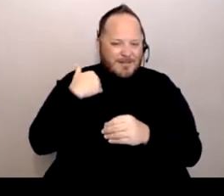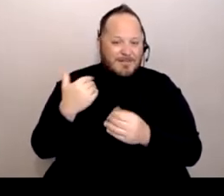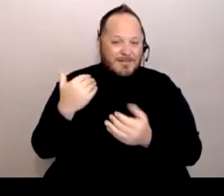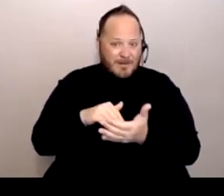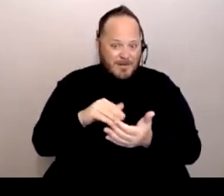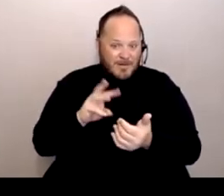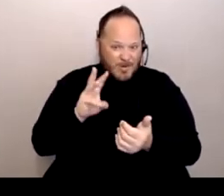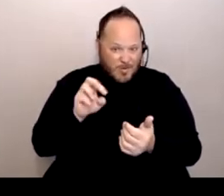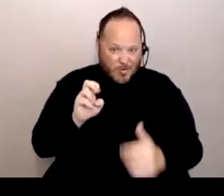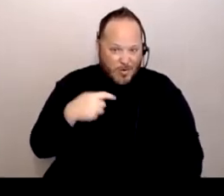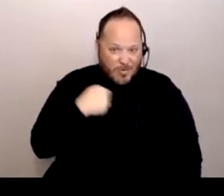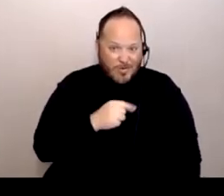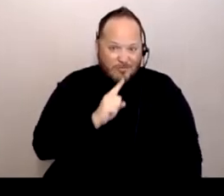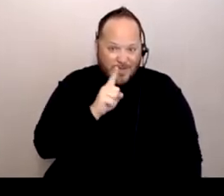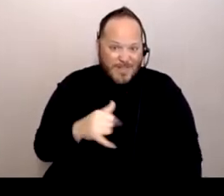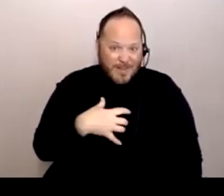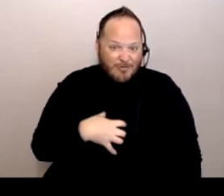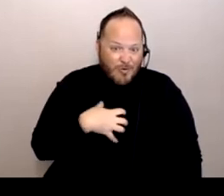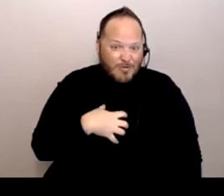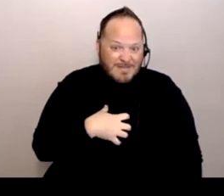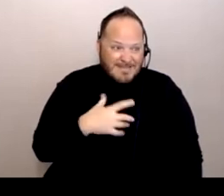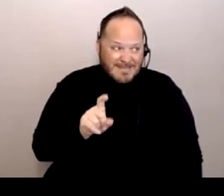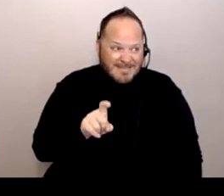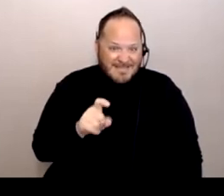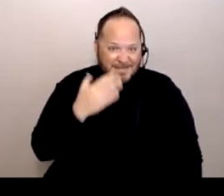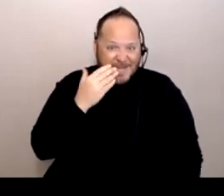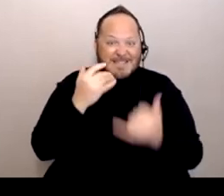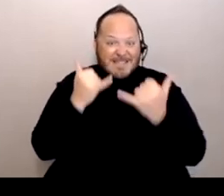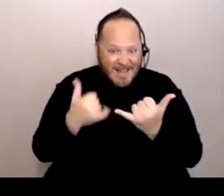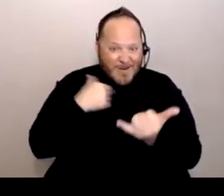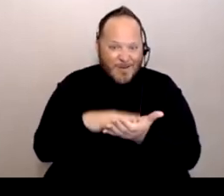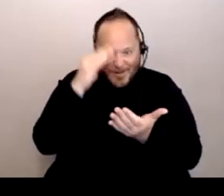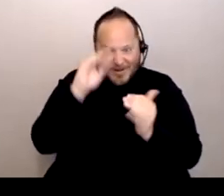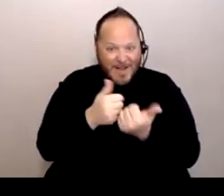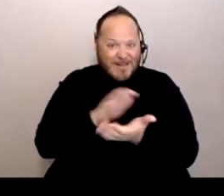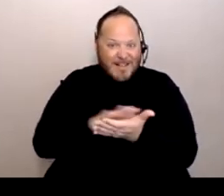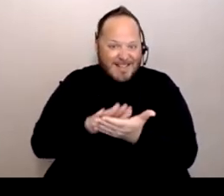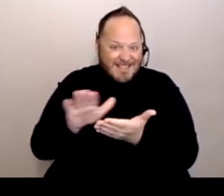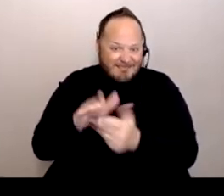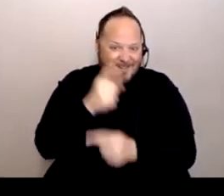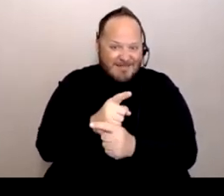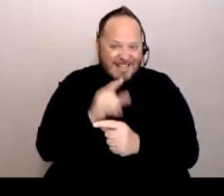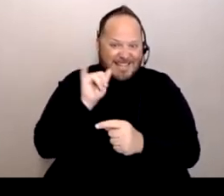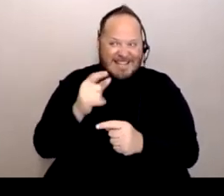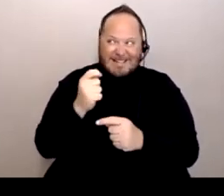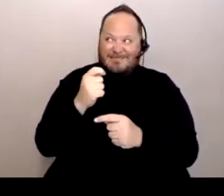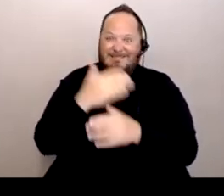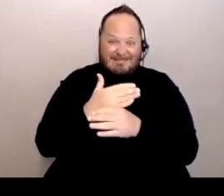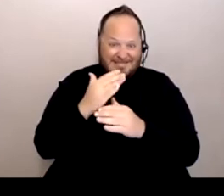Because I'm like, now we know how to clean properly. And that's kind of disturbing because I'm like I hope everybody was washing their hands.